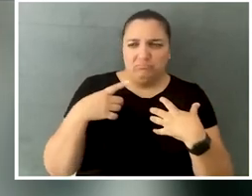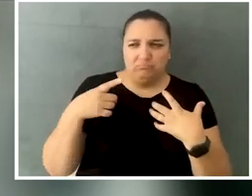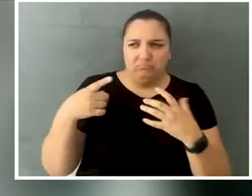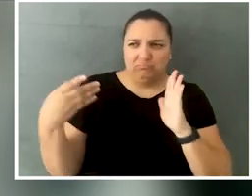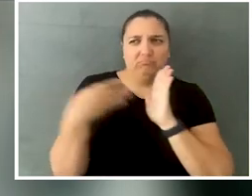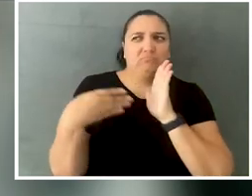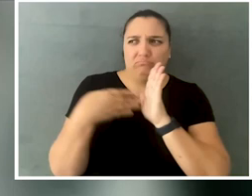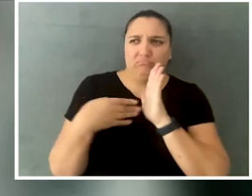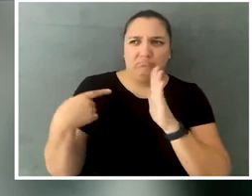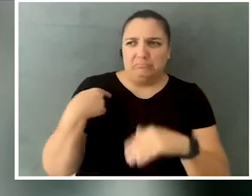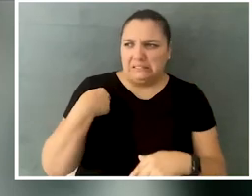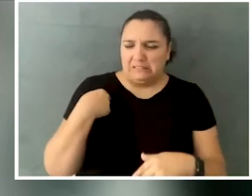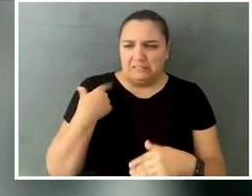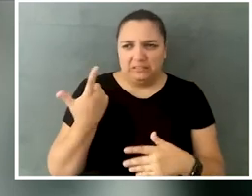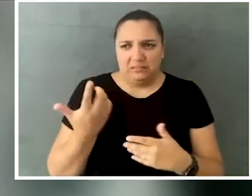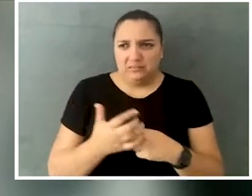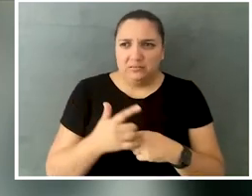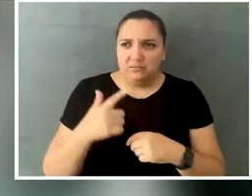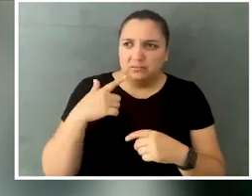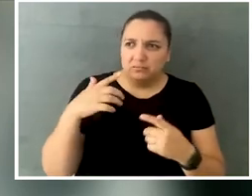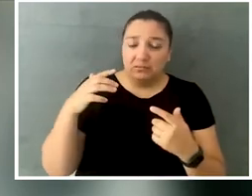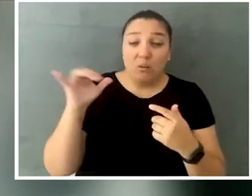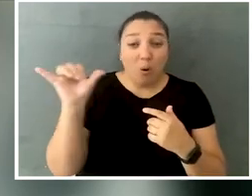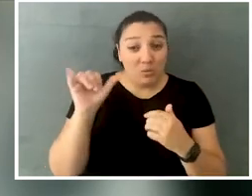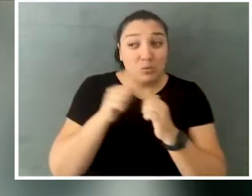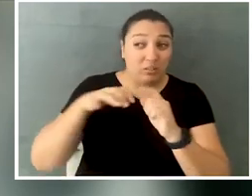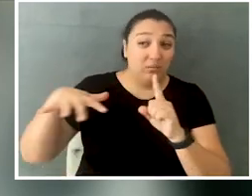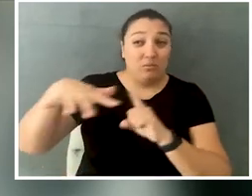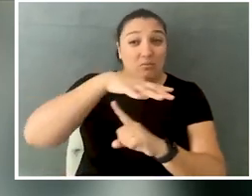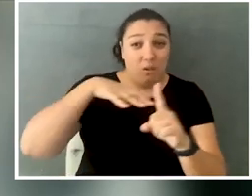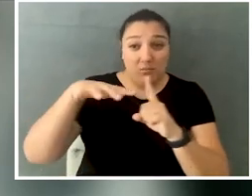with just the surrounding community as well at that point,